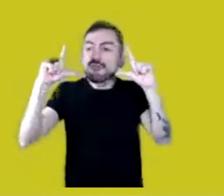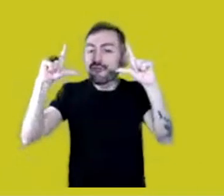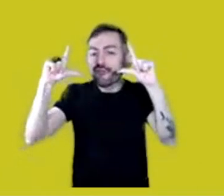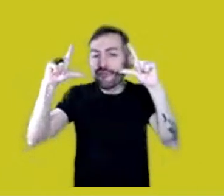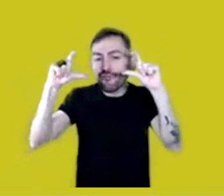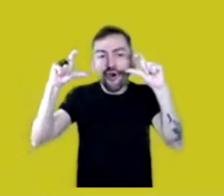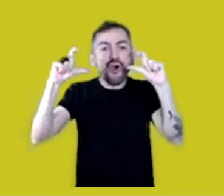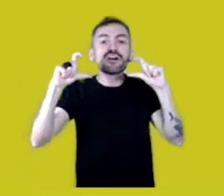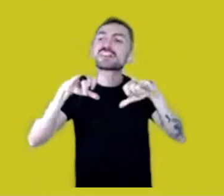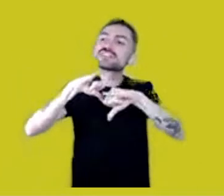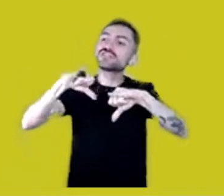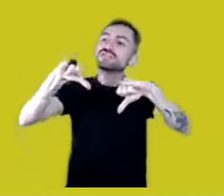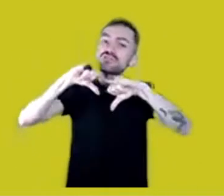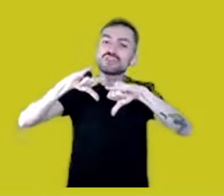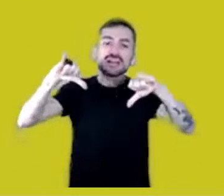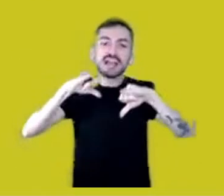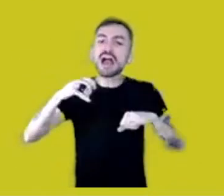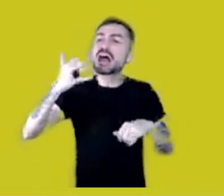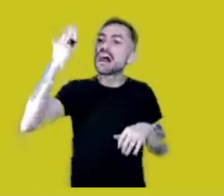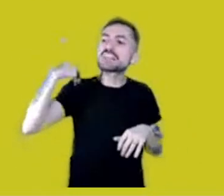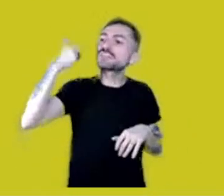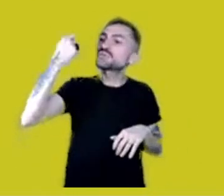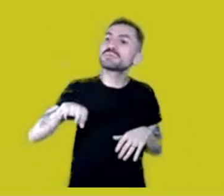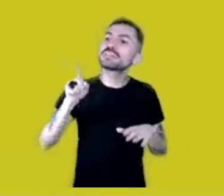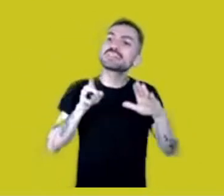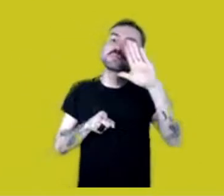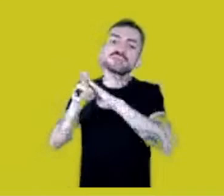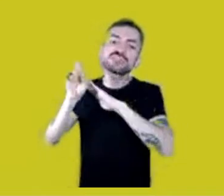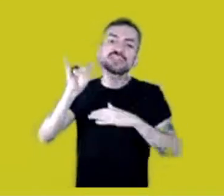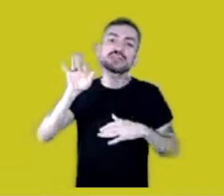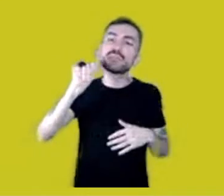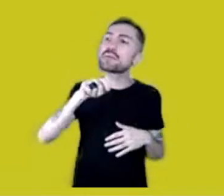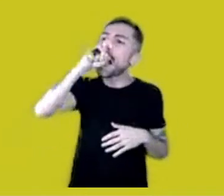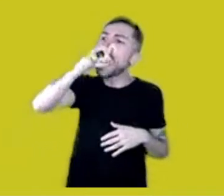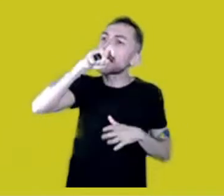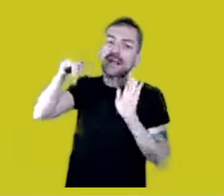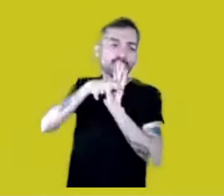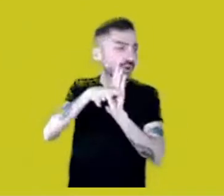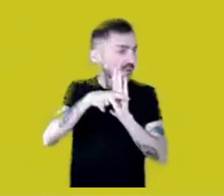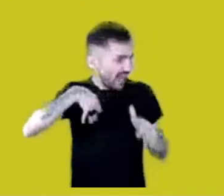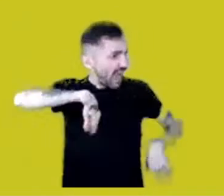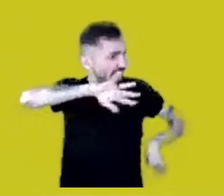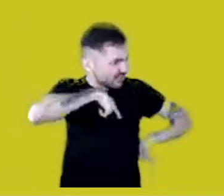I don’t need an authorization.” And I said, “We’re not macaws and monkeys.